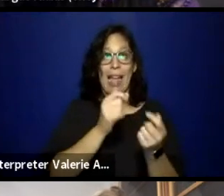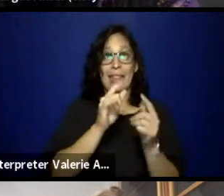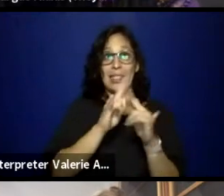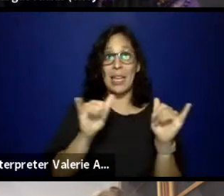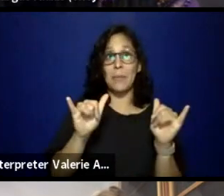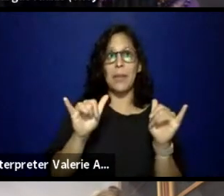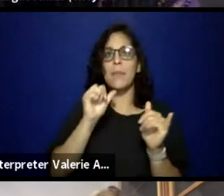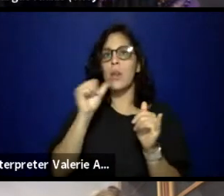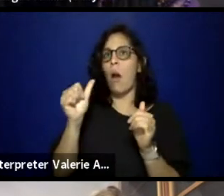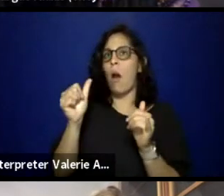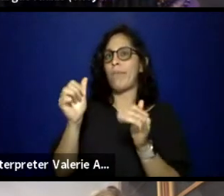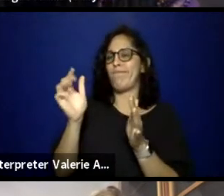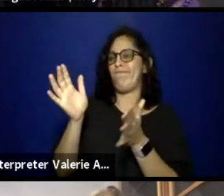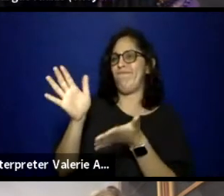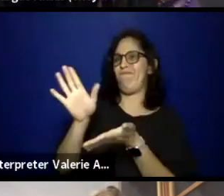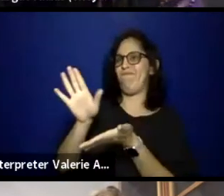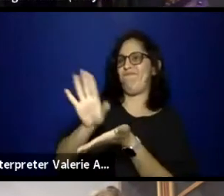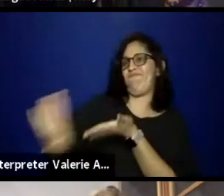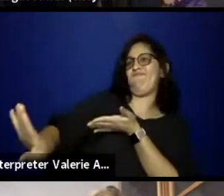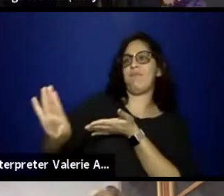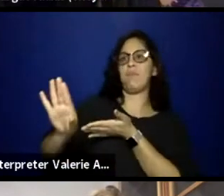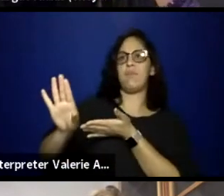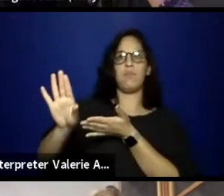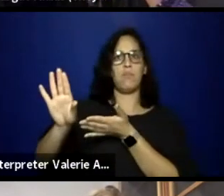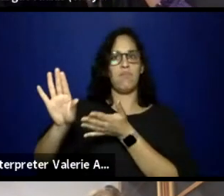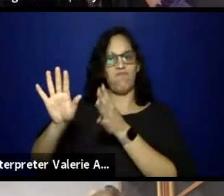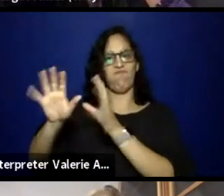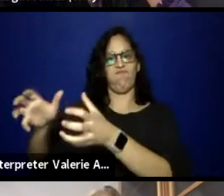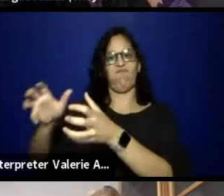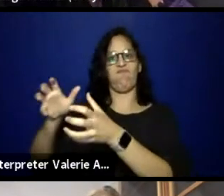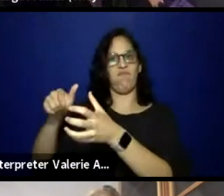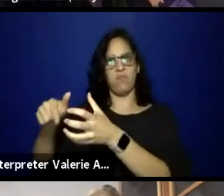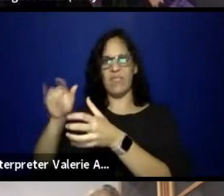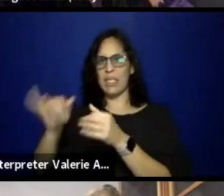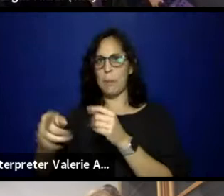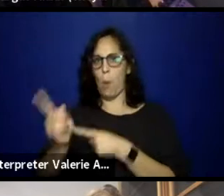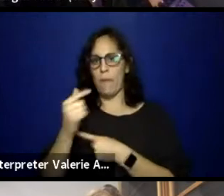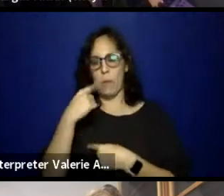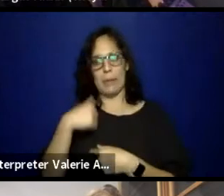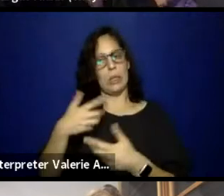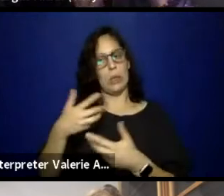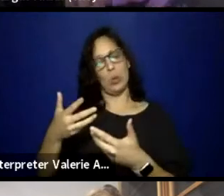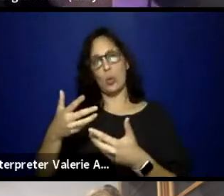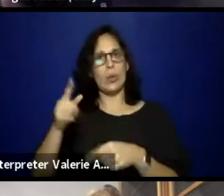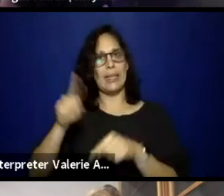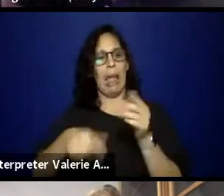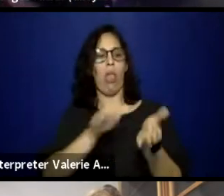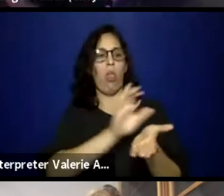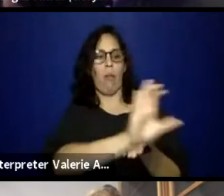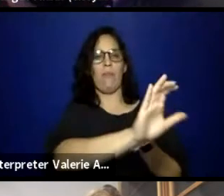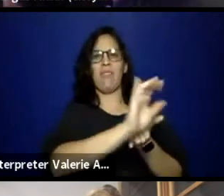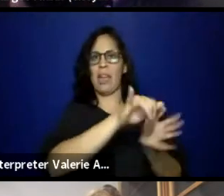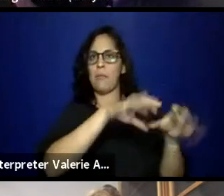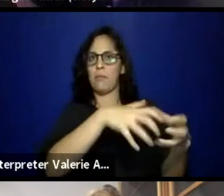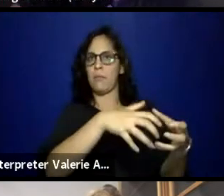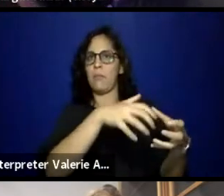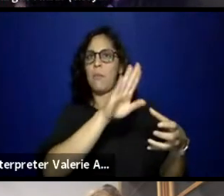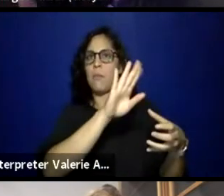transphobic, all of these things, that's the moment for me. Beautiful. Hey CJ- Just, I'm so sorry.